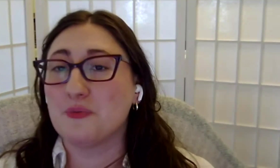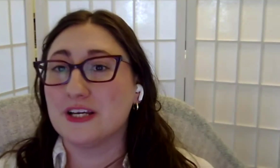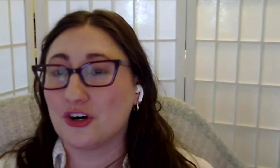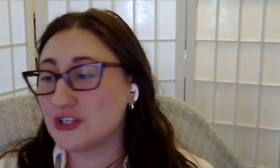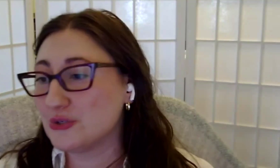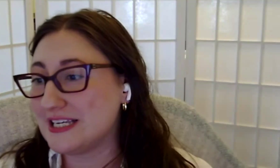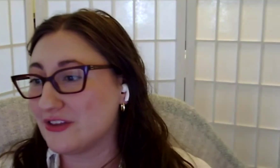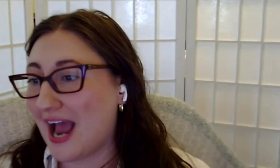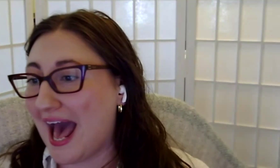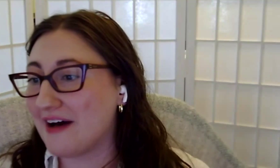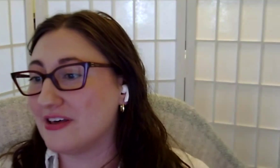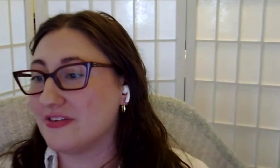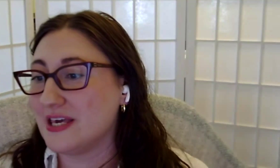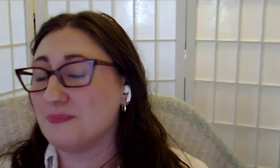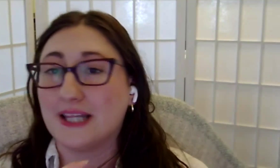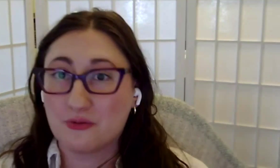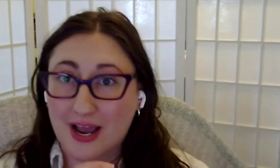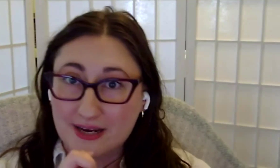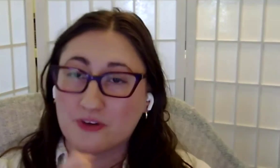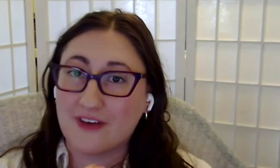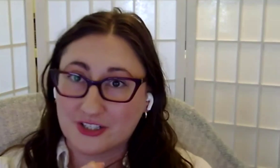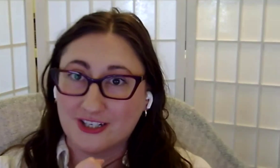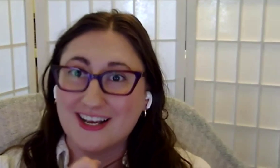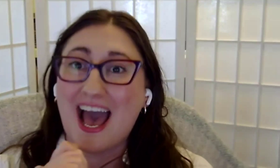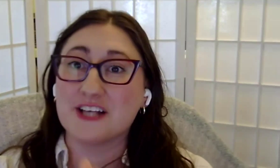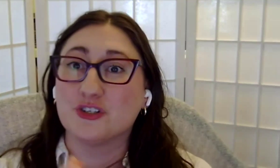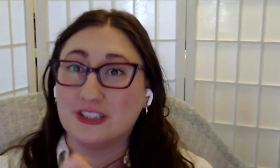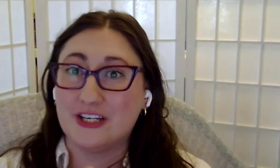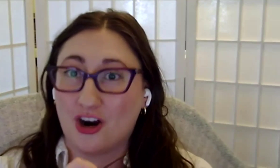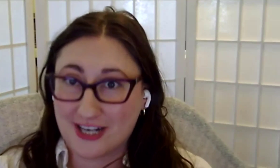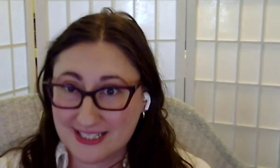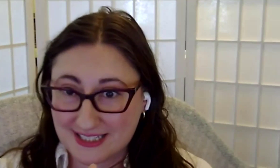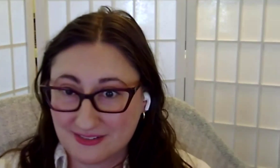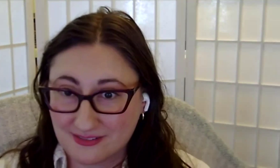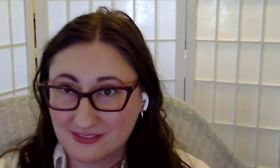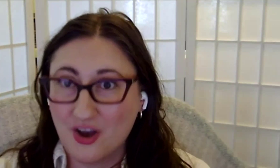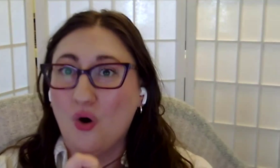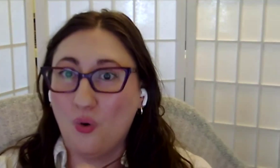I would encourage you to either have the playwright professor as your lead artist